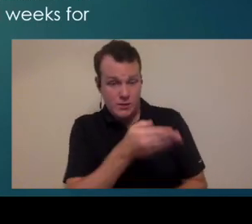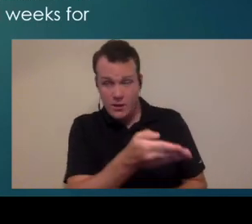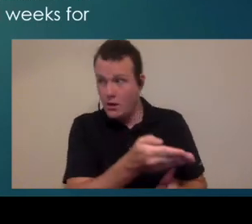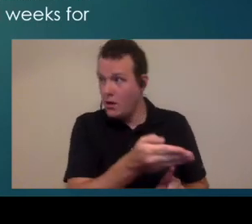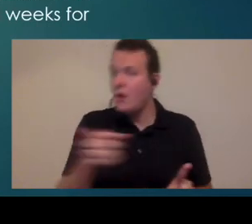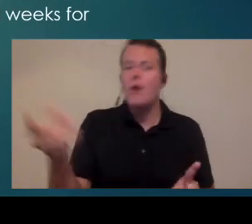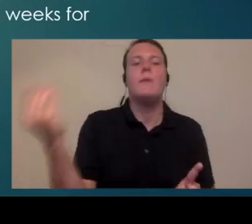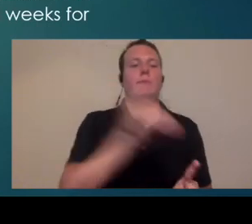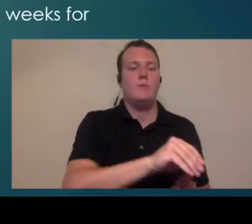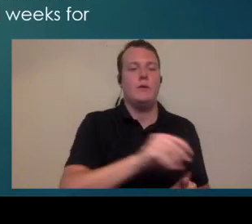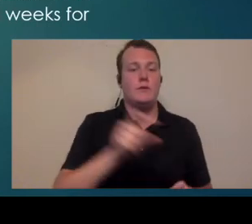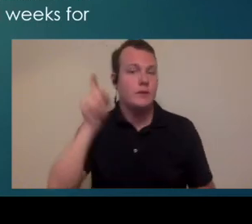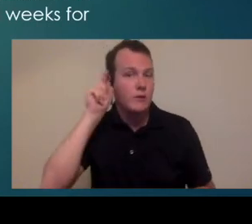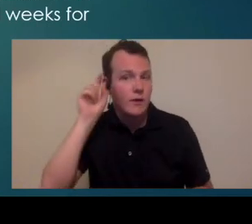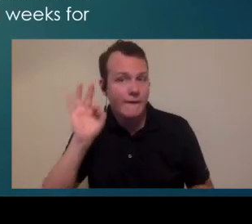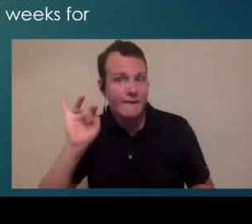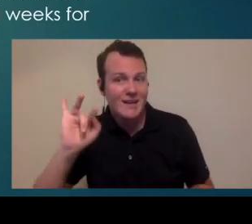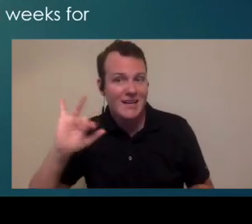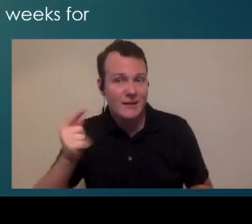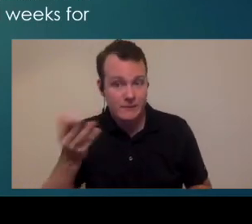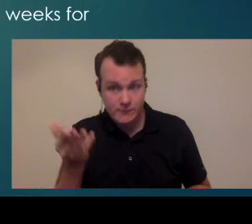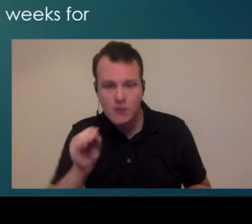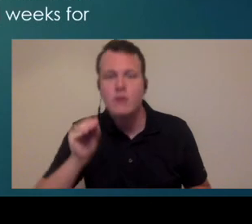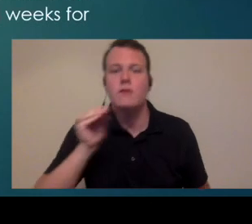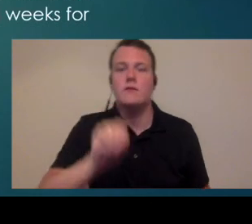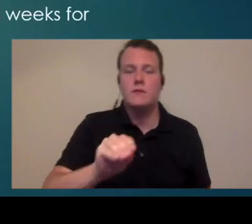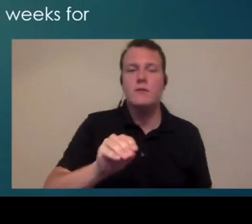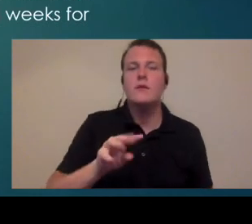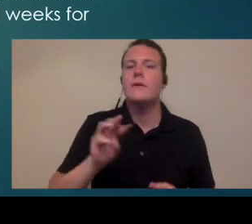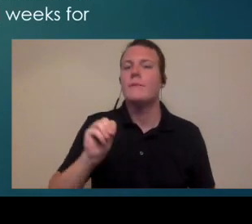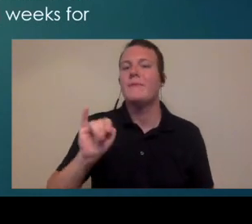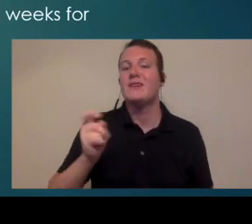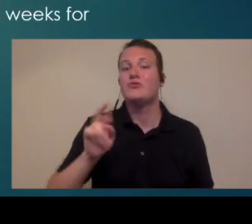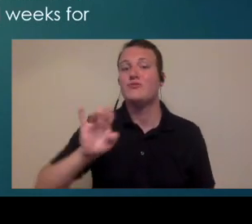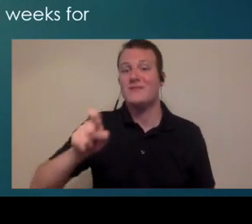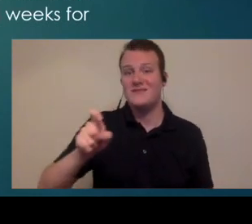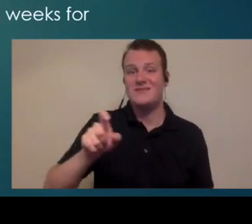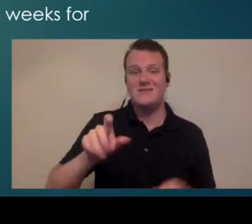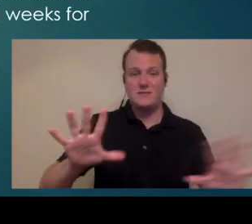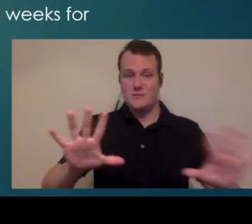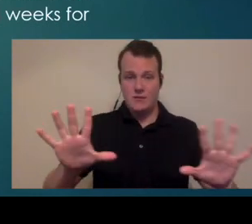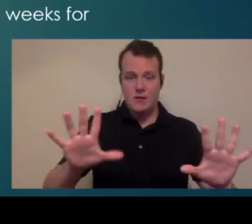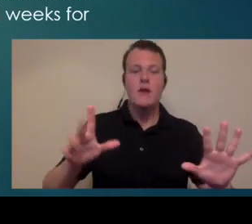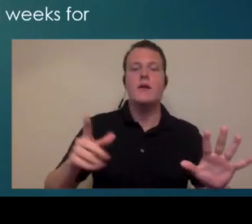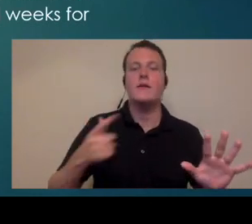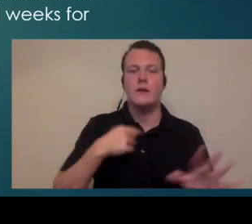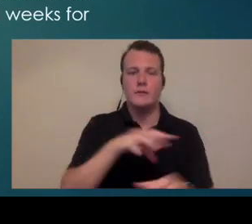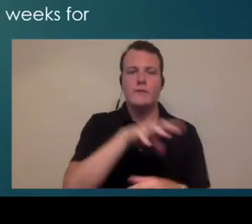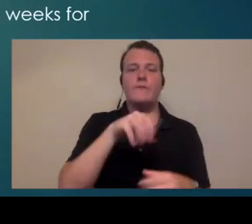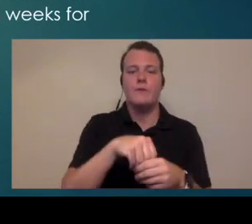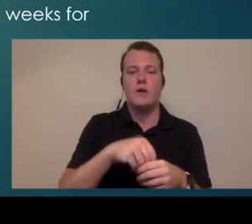new patient here can they schedule a hearing they fit in here and those matrixes can actually take into account all of the things we've already talked